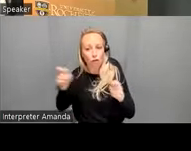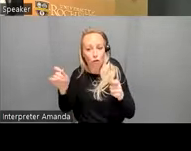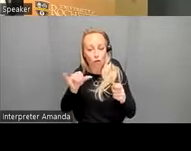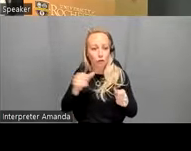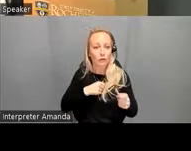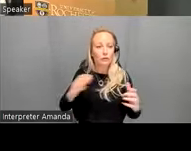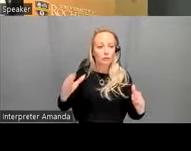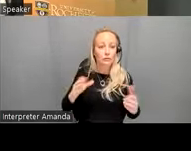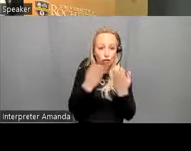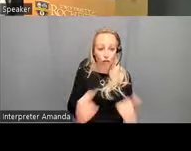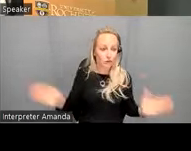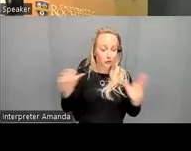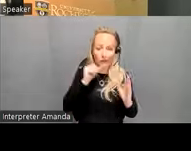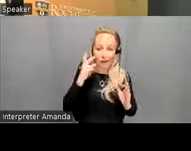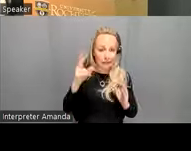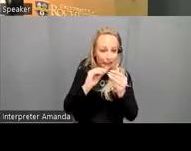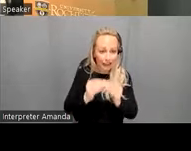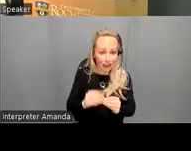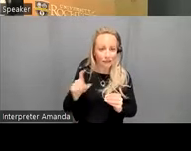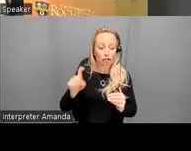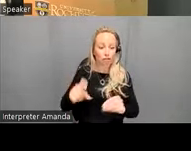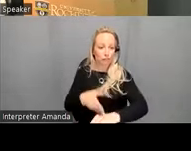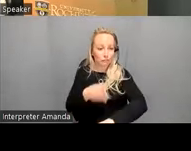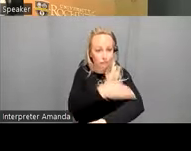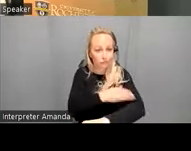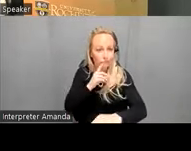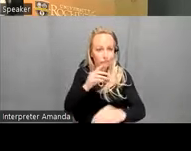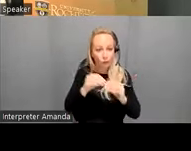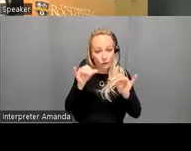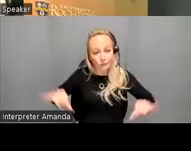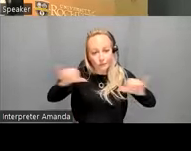the Unseen data it should improve upon more standard methods for discriminating psychosis